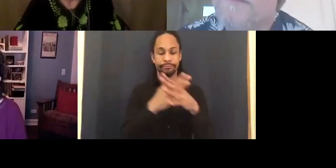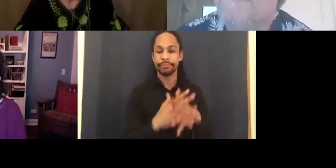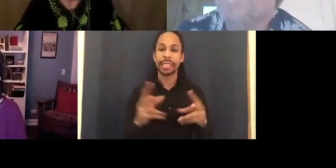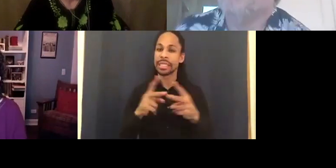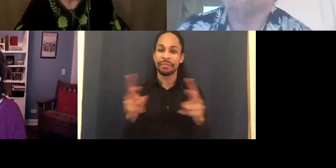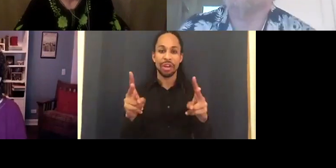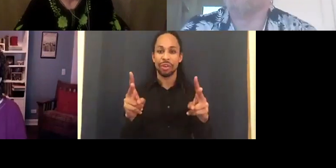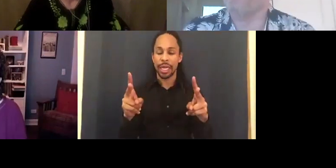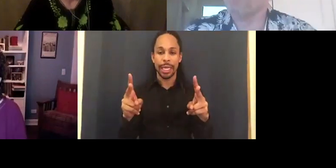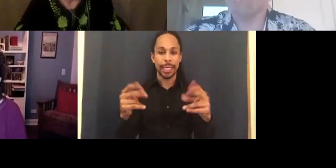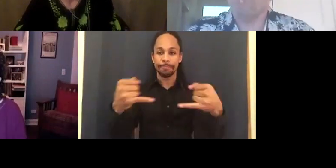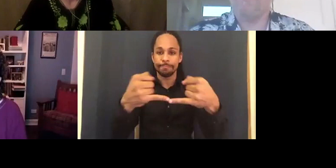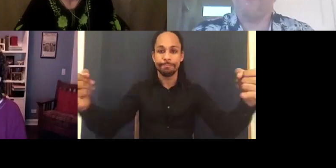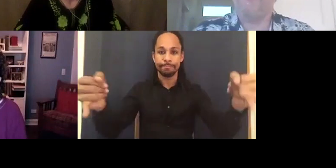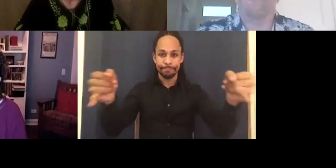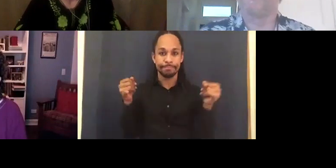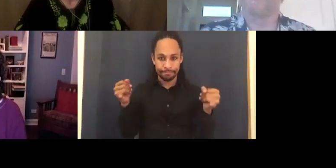So it's really difficult to break in.